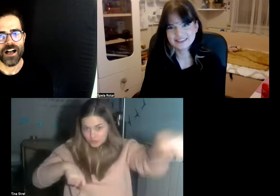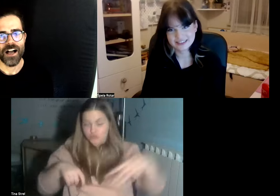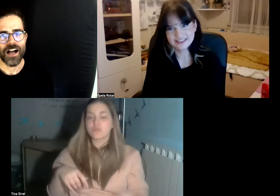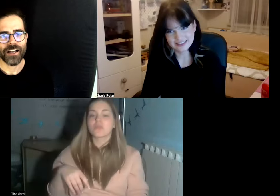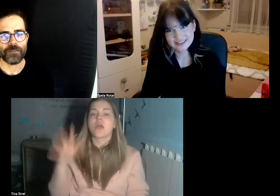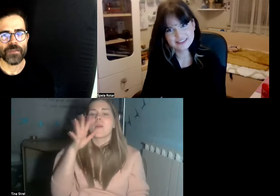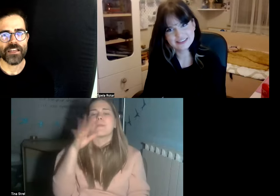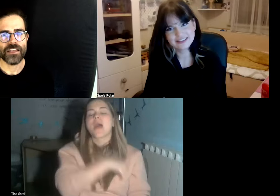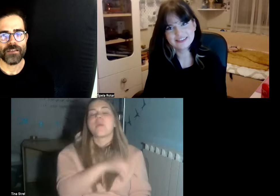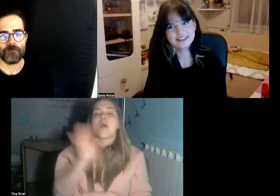I can be